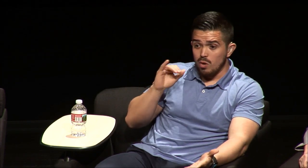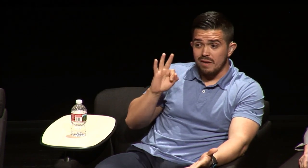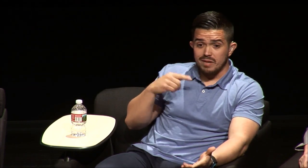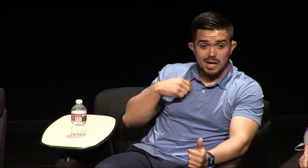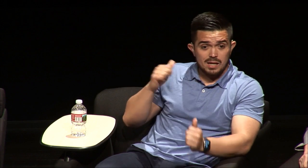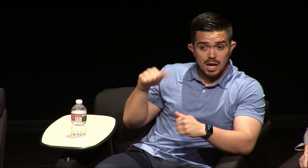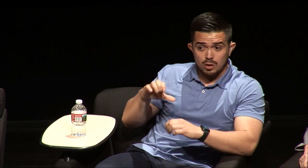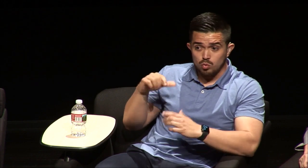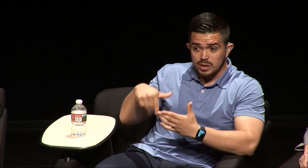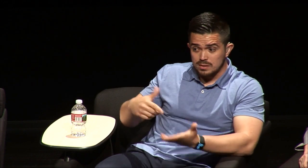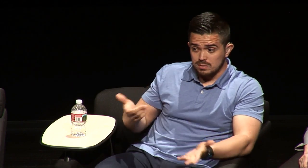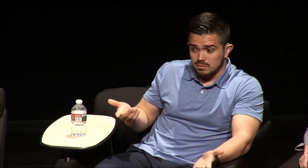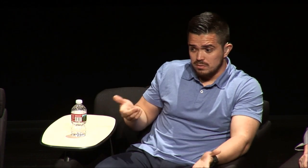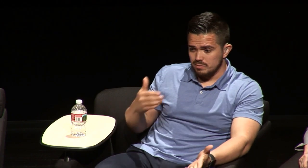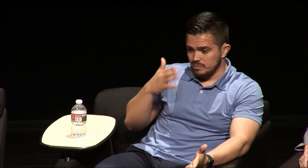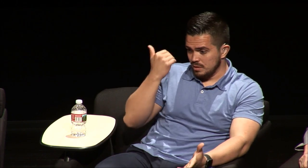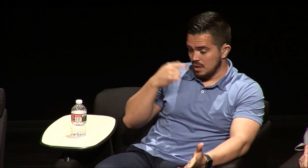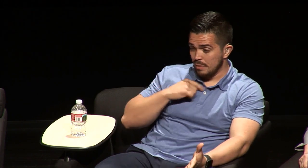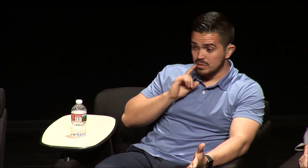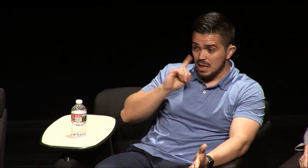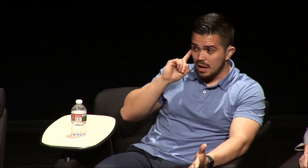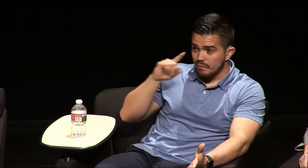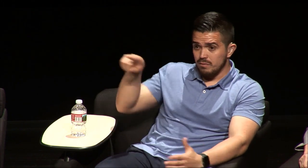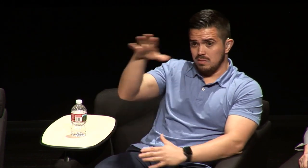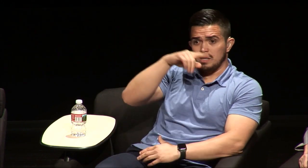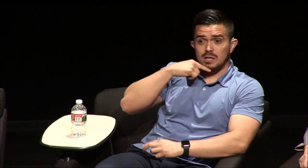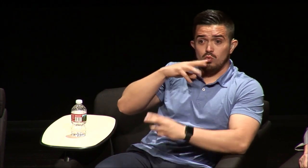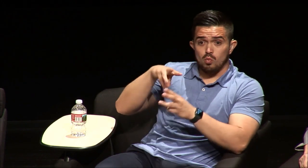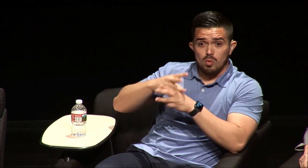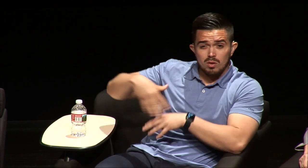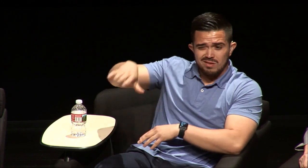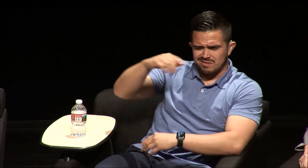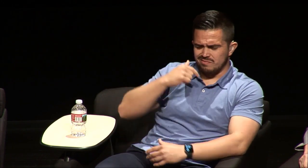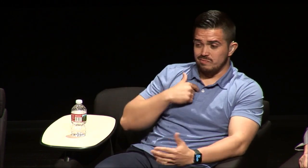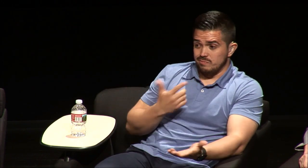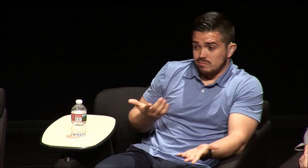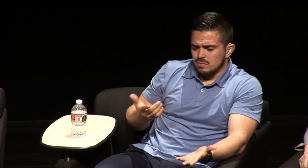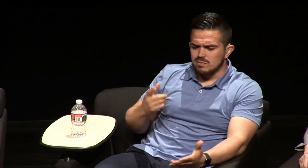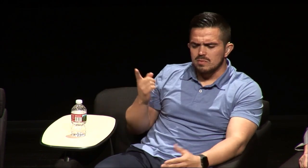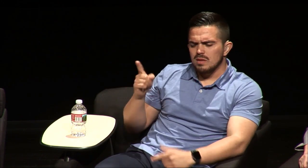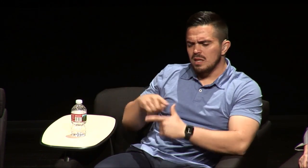my parents look I don't know if I can do this I'm deaf and I'm stuck in this